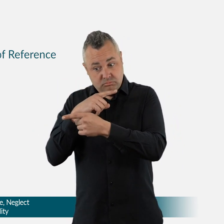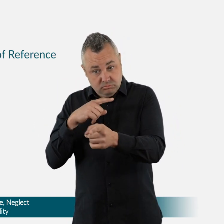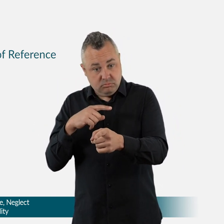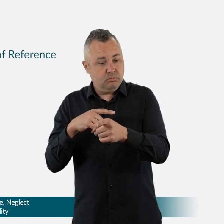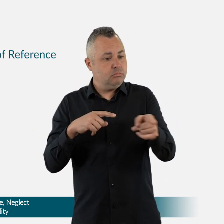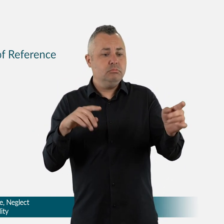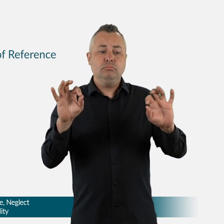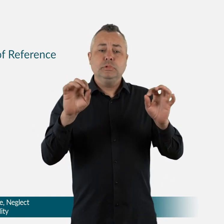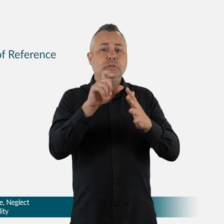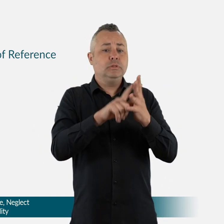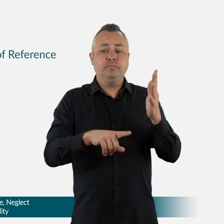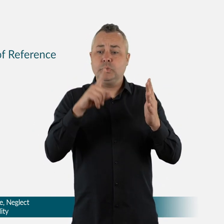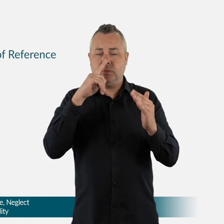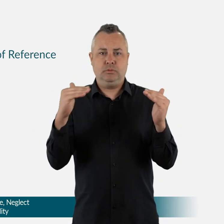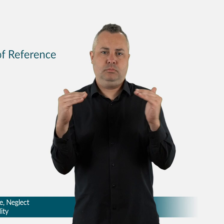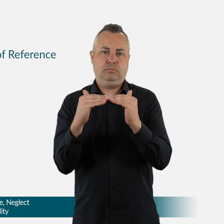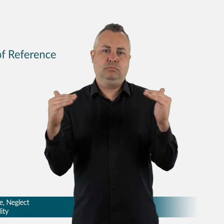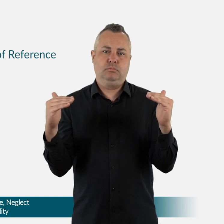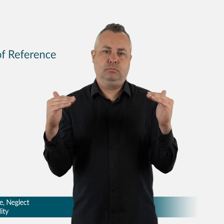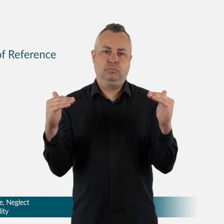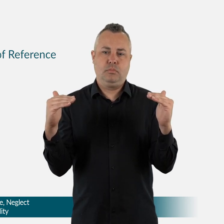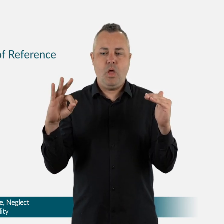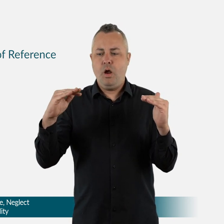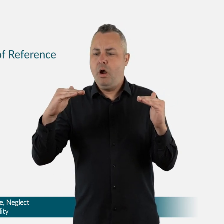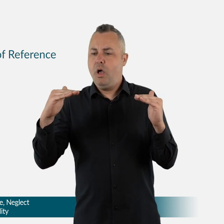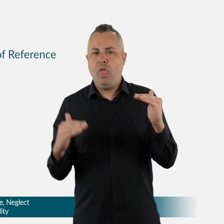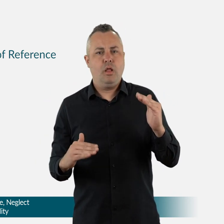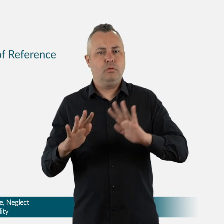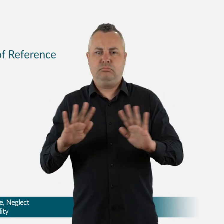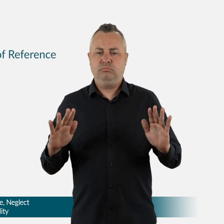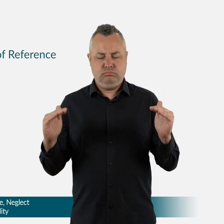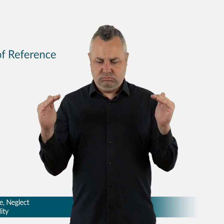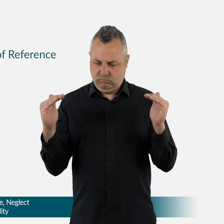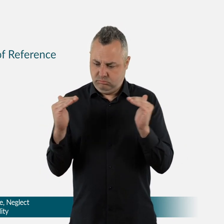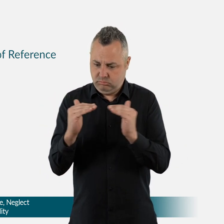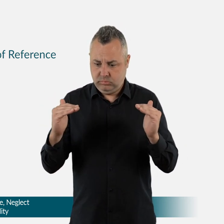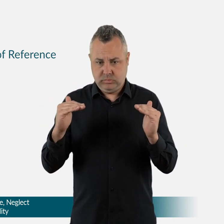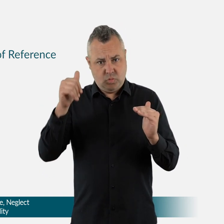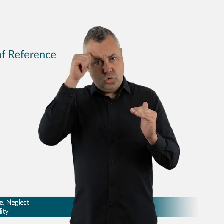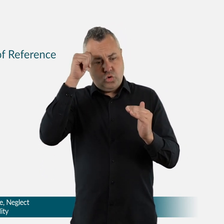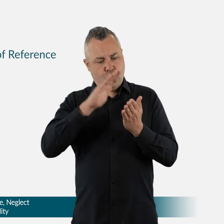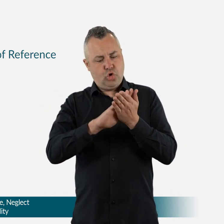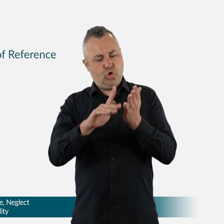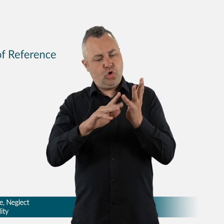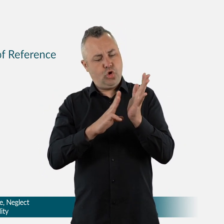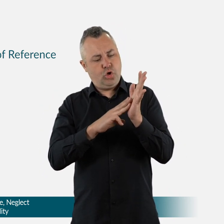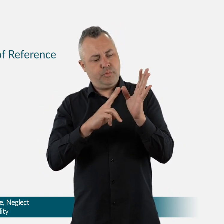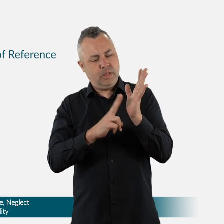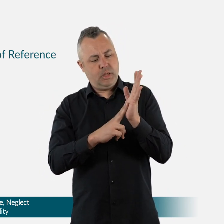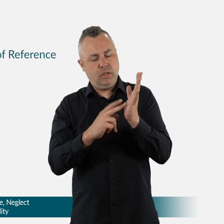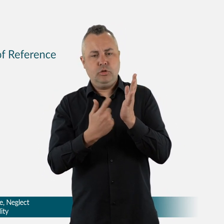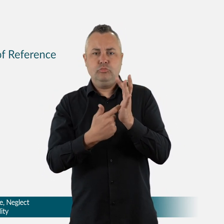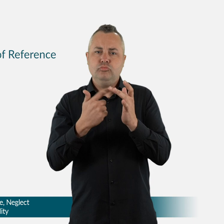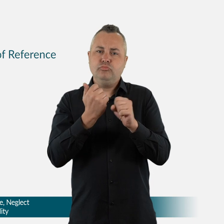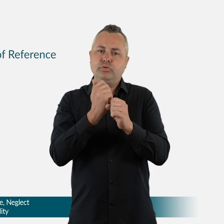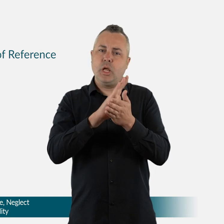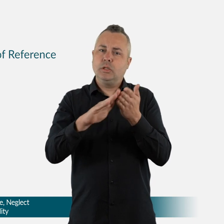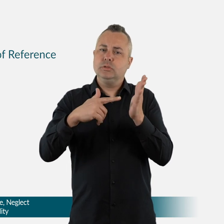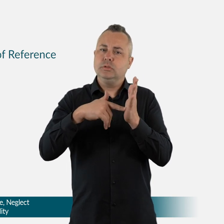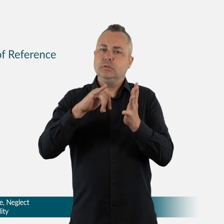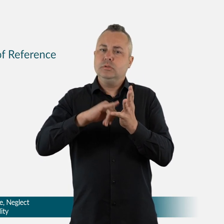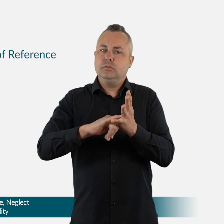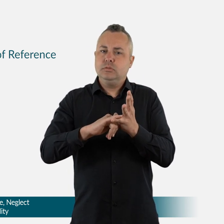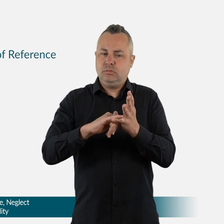of inquiry on matters of public importance.